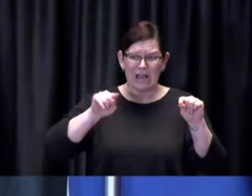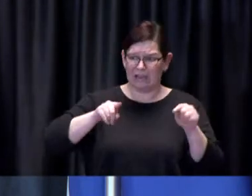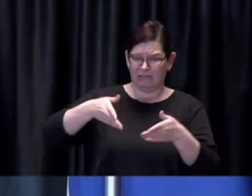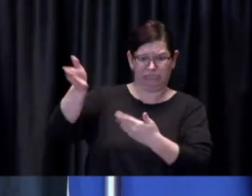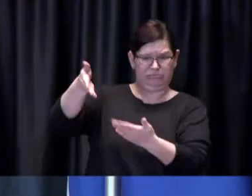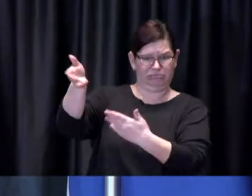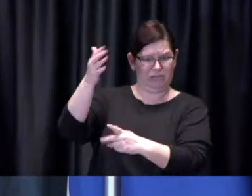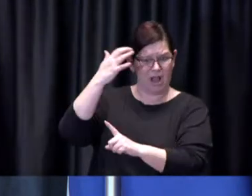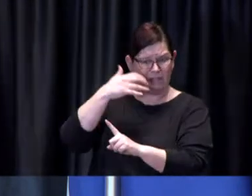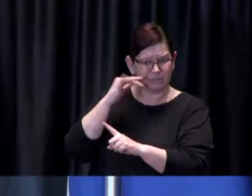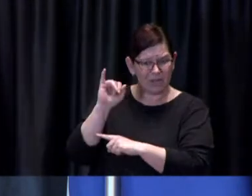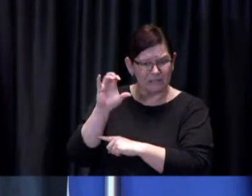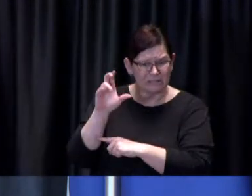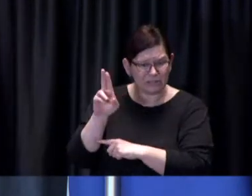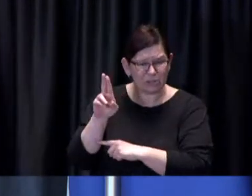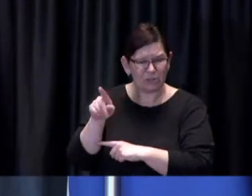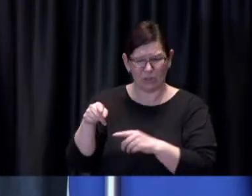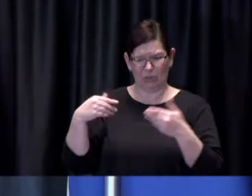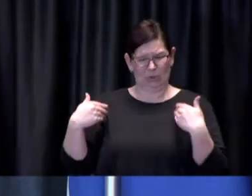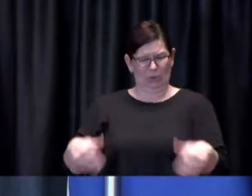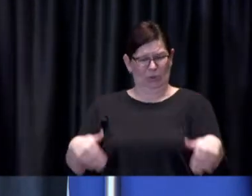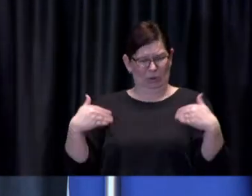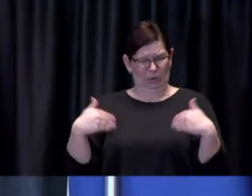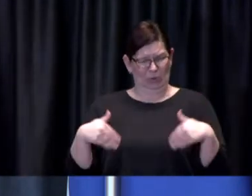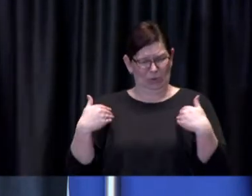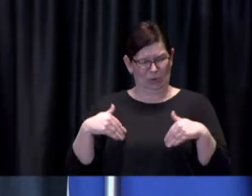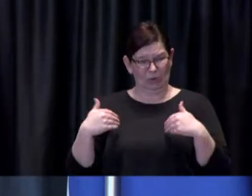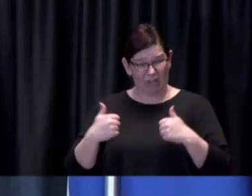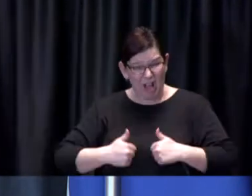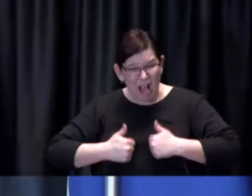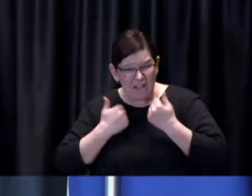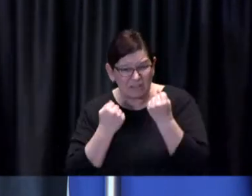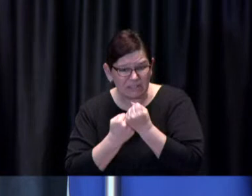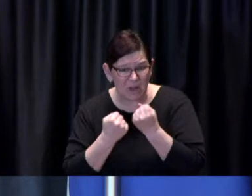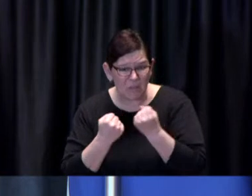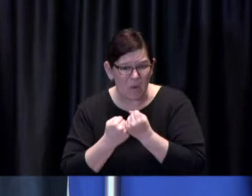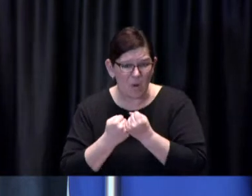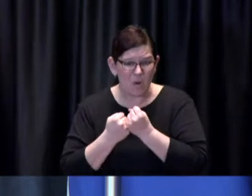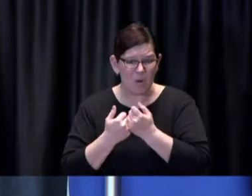and that we've had this pattern where the city lowers the age there's an initial rush